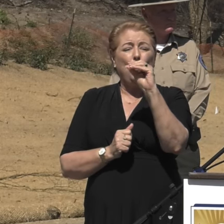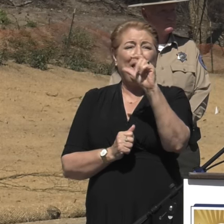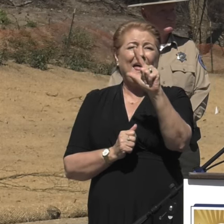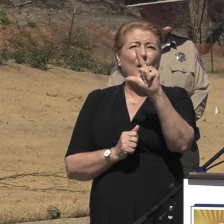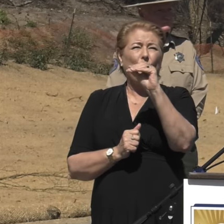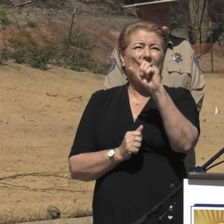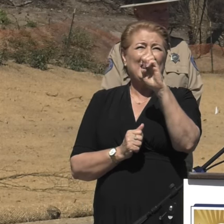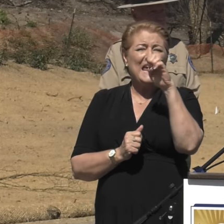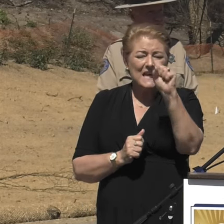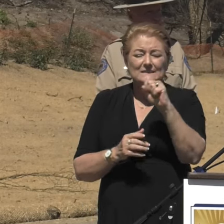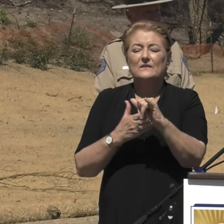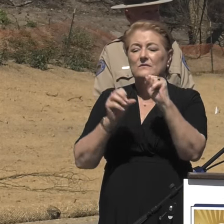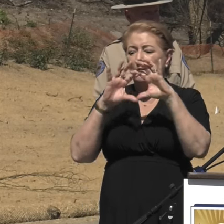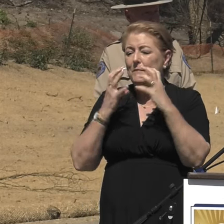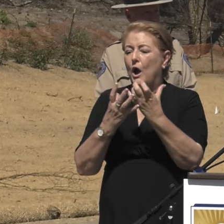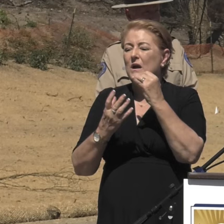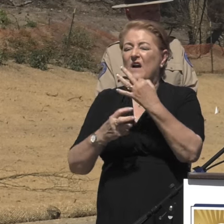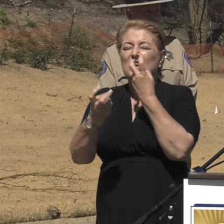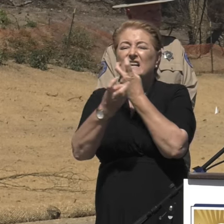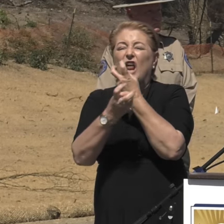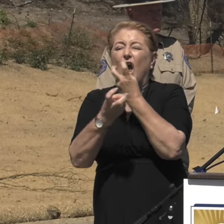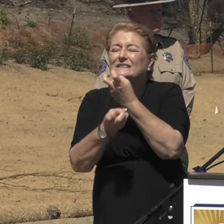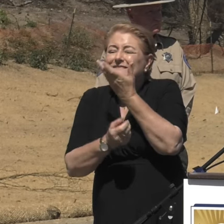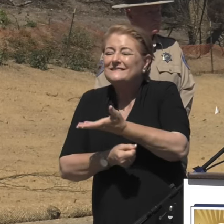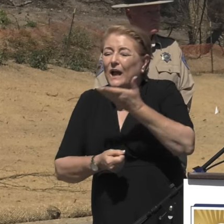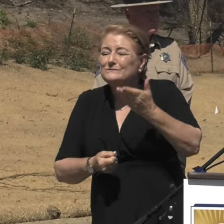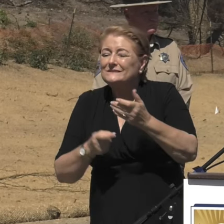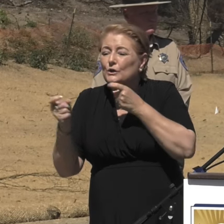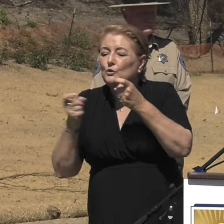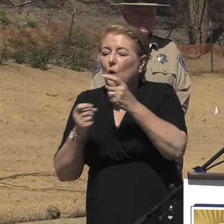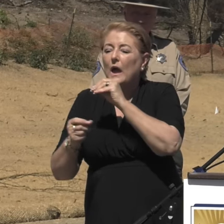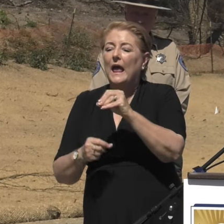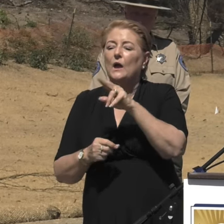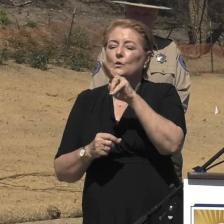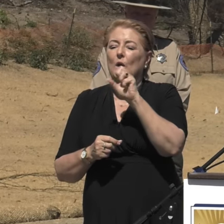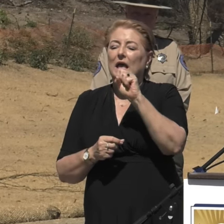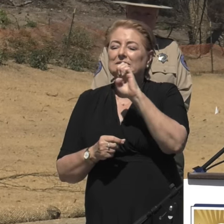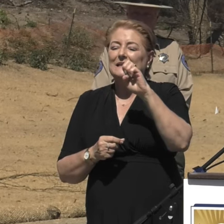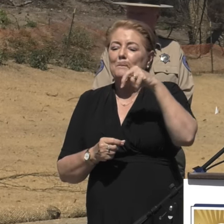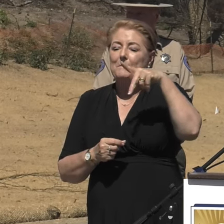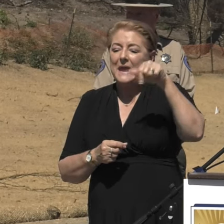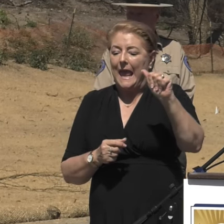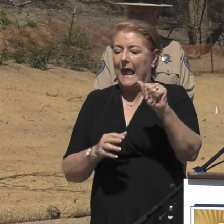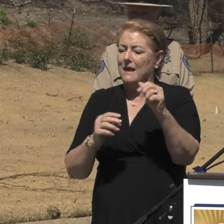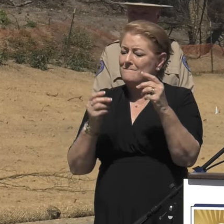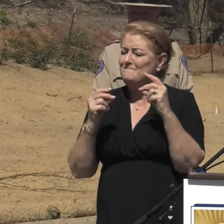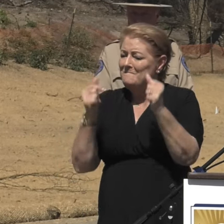the California Department of Toxic Substance Control and US EPA were immediately deployed to